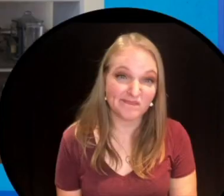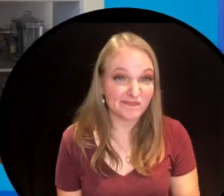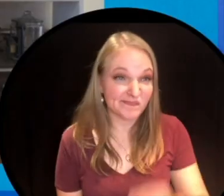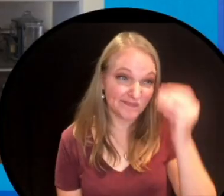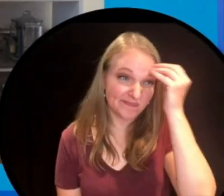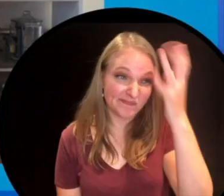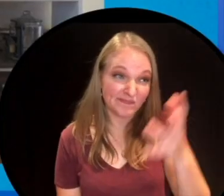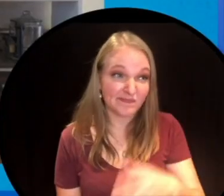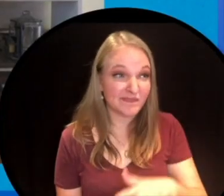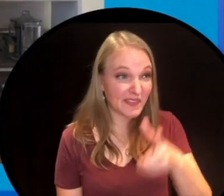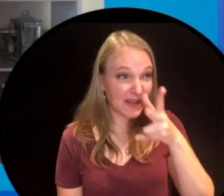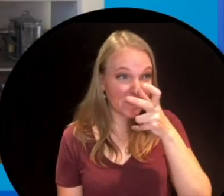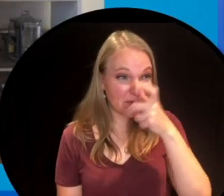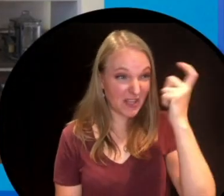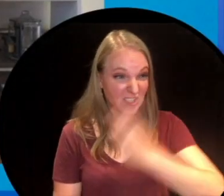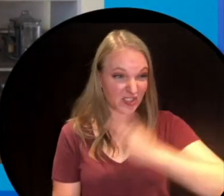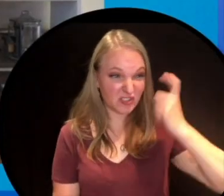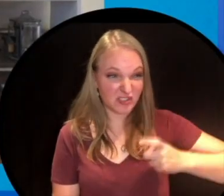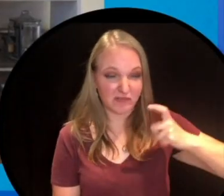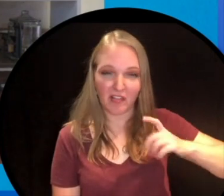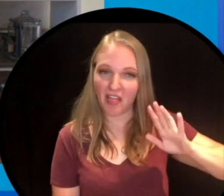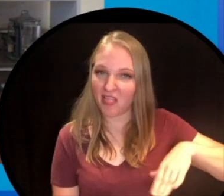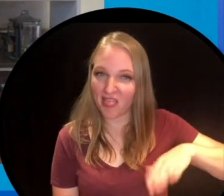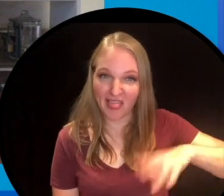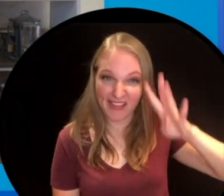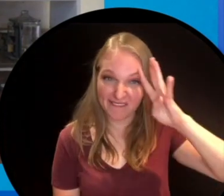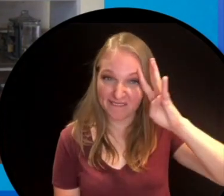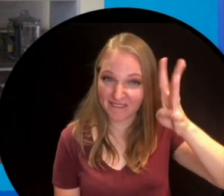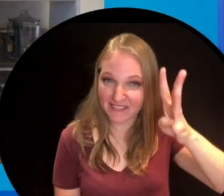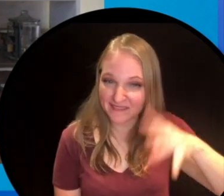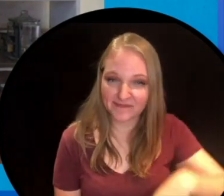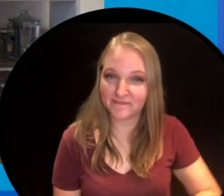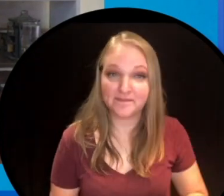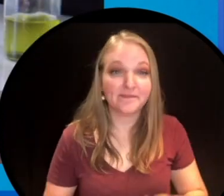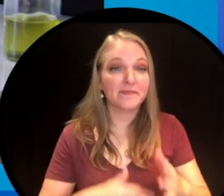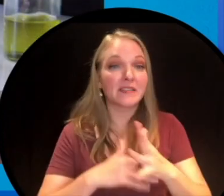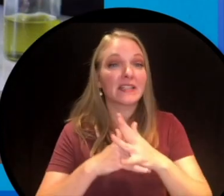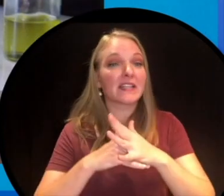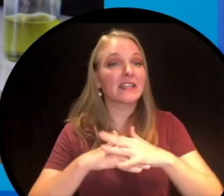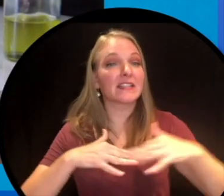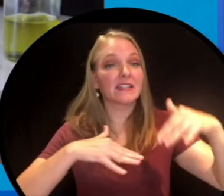I hate to tell you this but bug repellent hasn't actually been invented yet. The Indigenous people